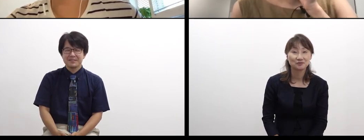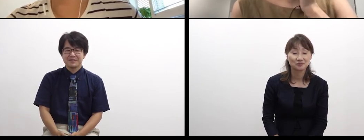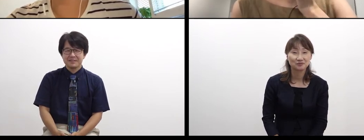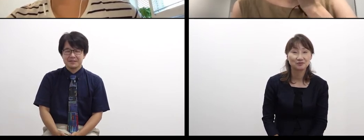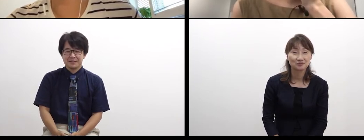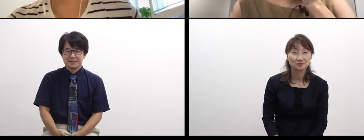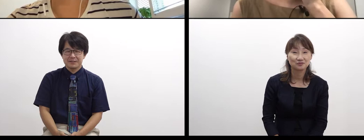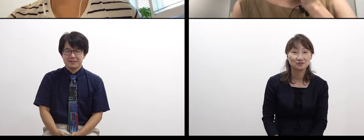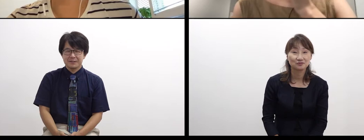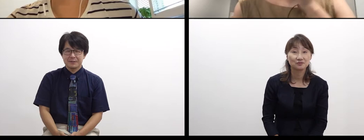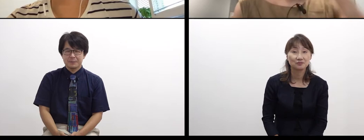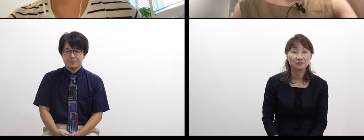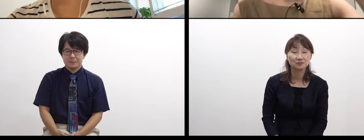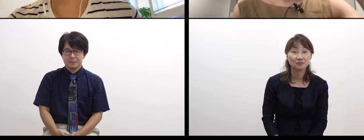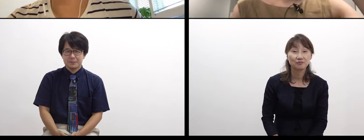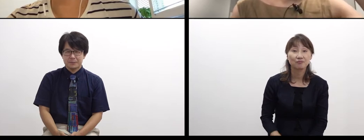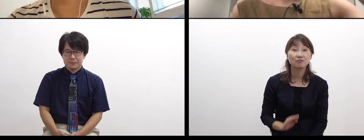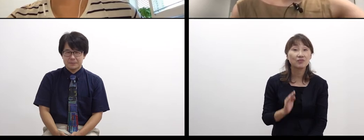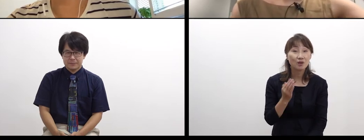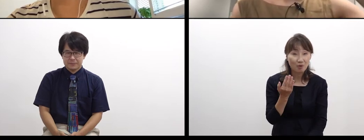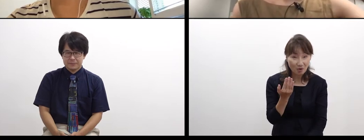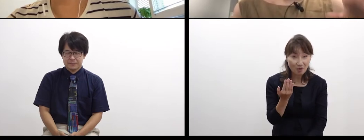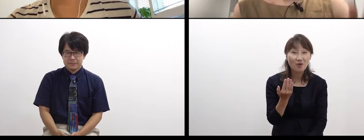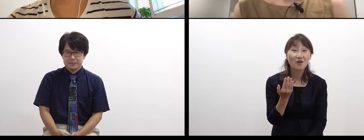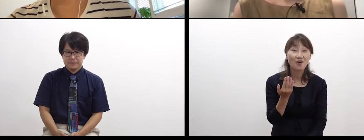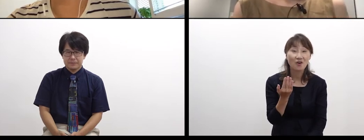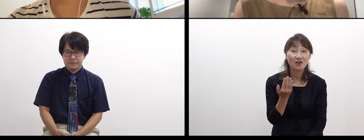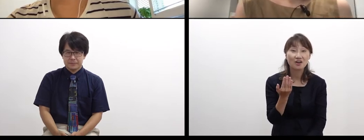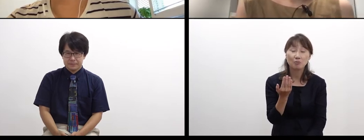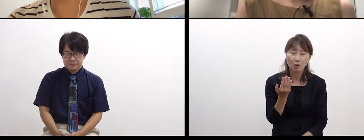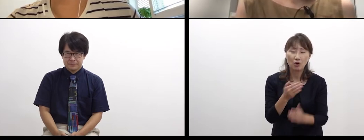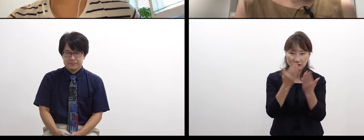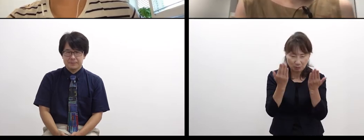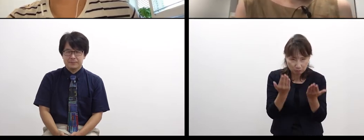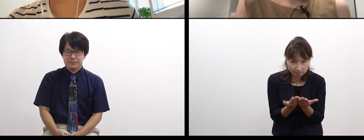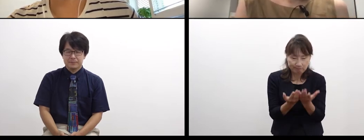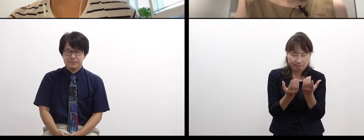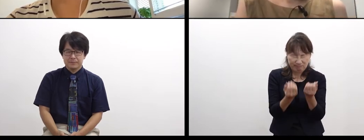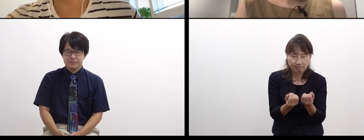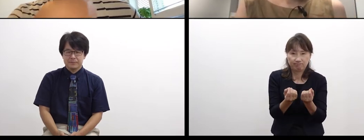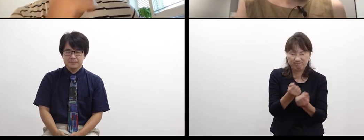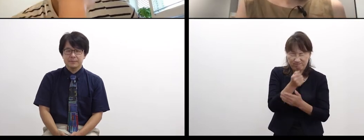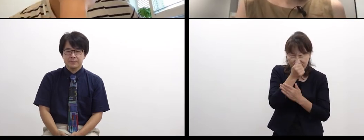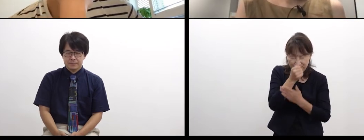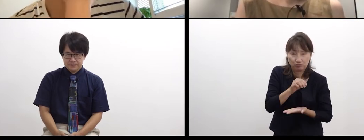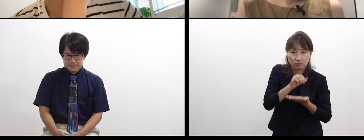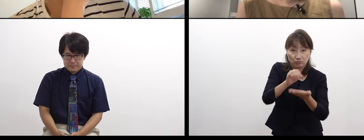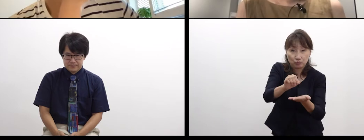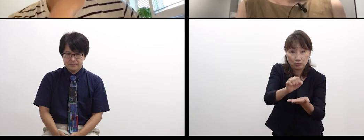I wonder if I should pass the thing I touched or not. On the other hand,